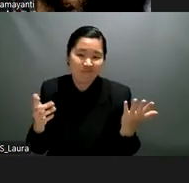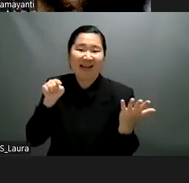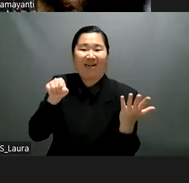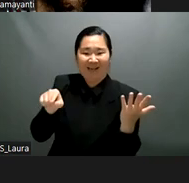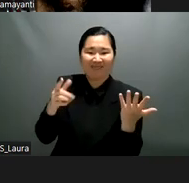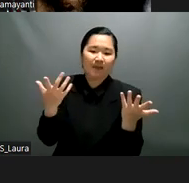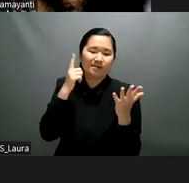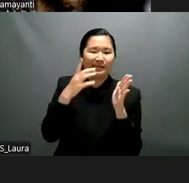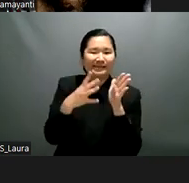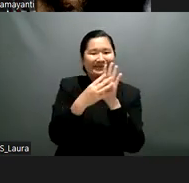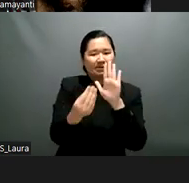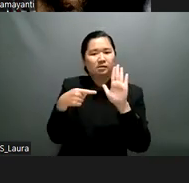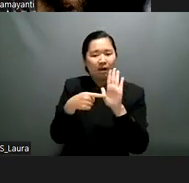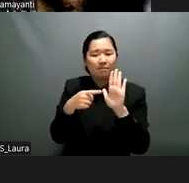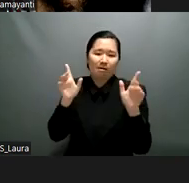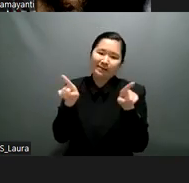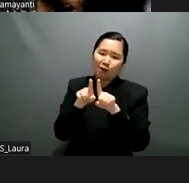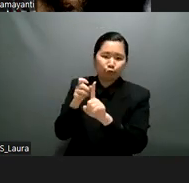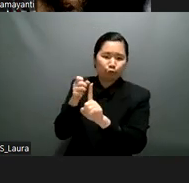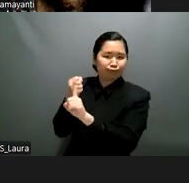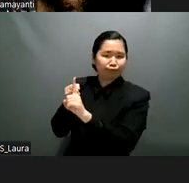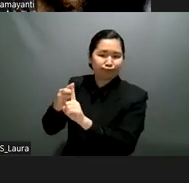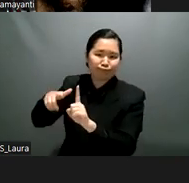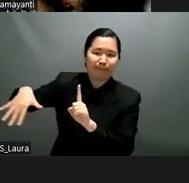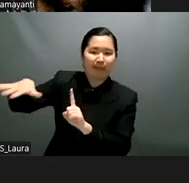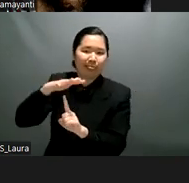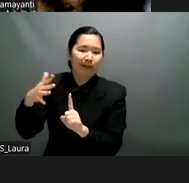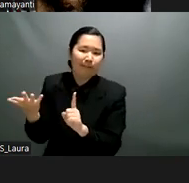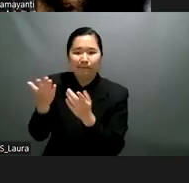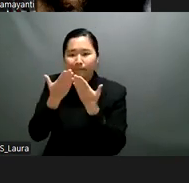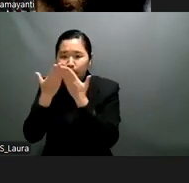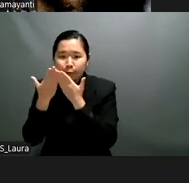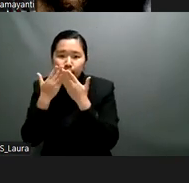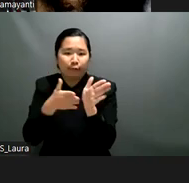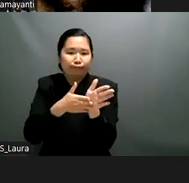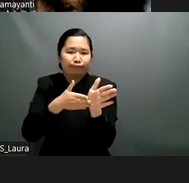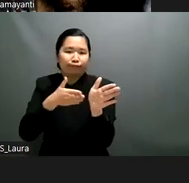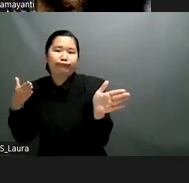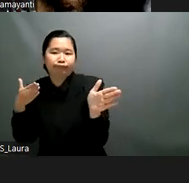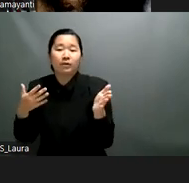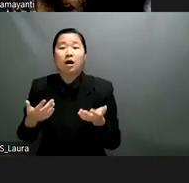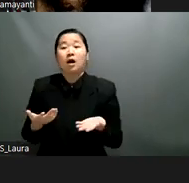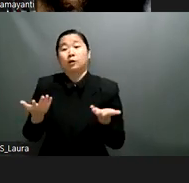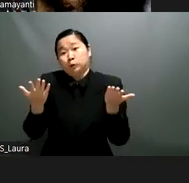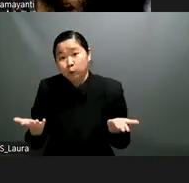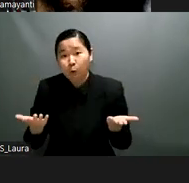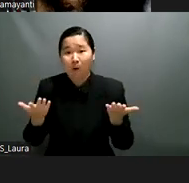time if the digital classroom is to be fully inclusive first of all digital education is not